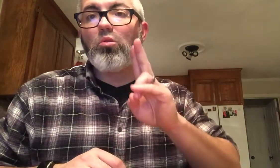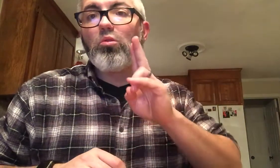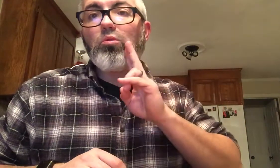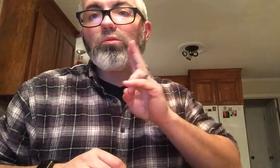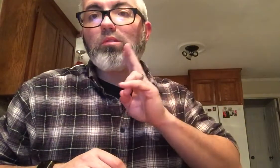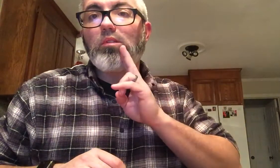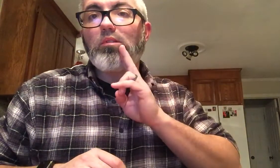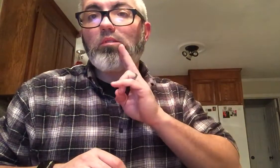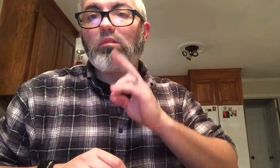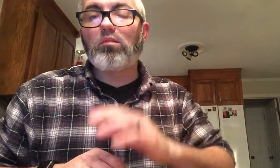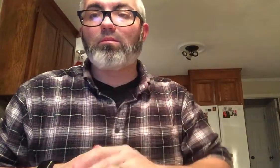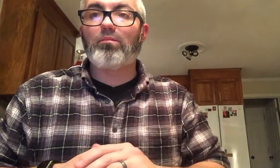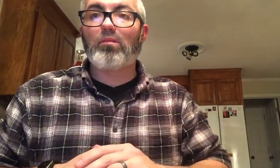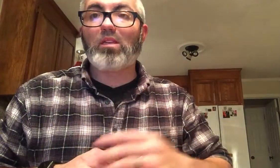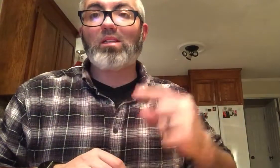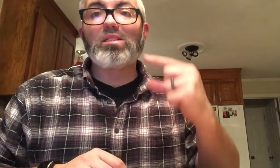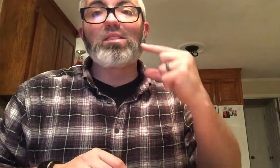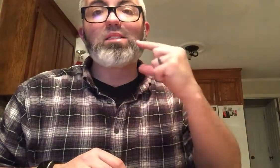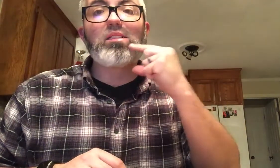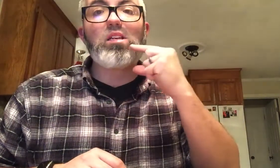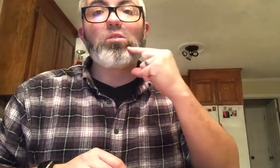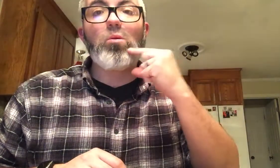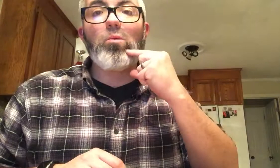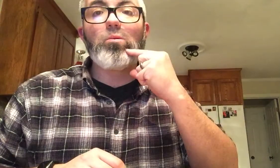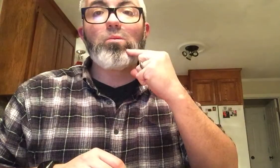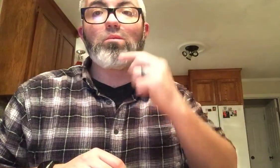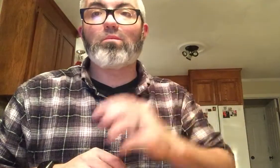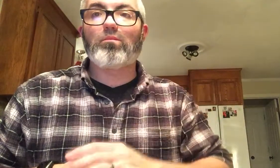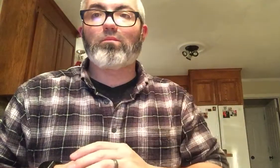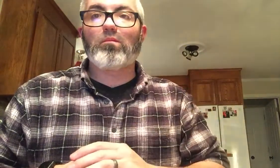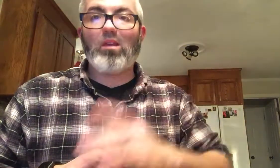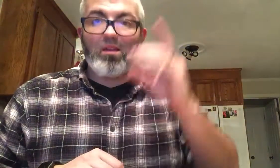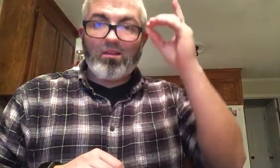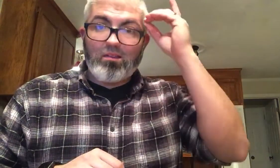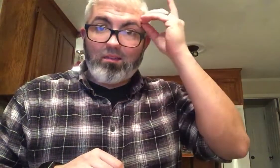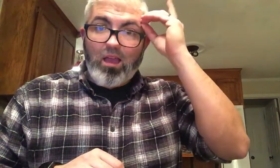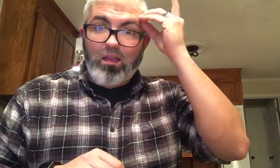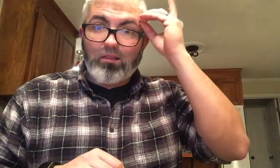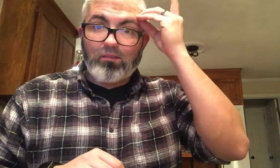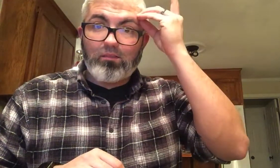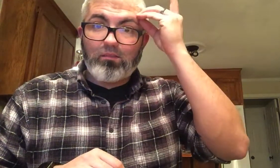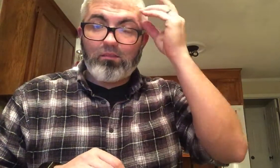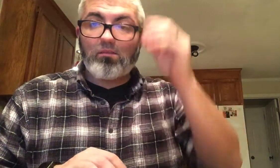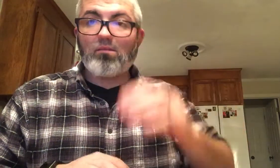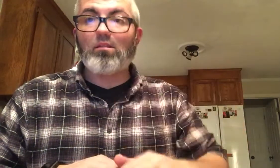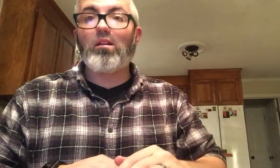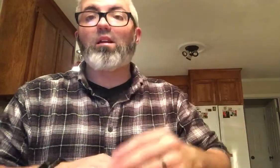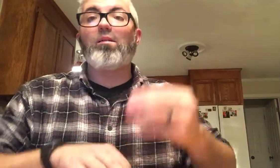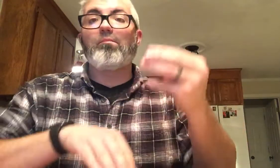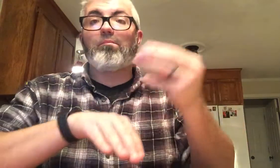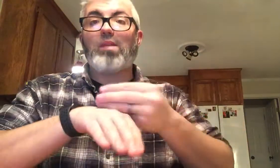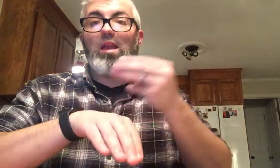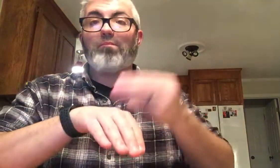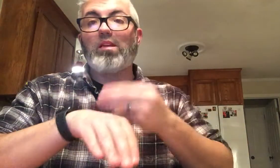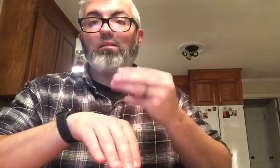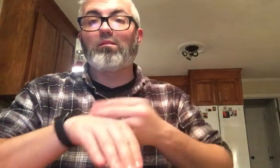HOUSTON SAN ANTONIO DALLAS MIAMI